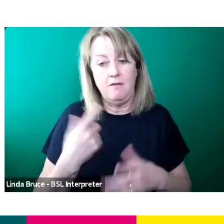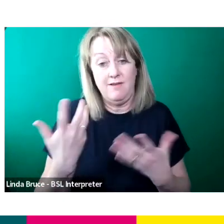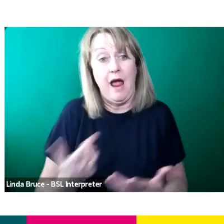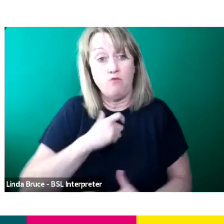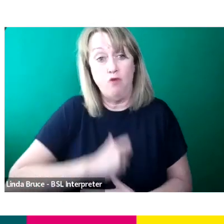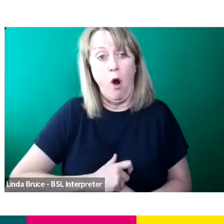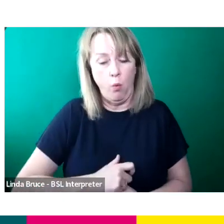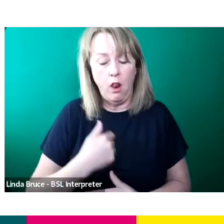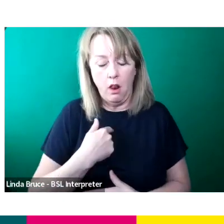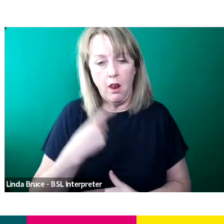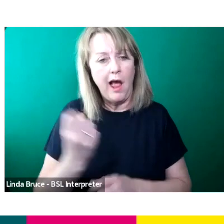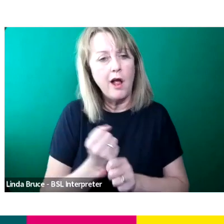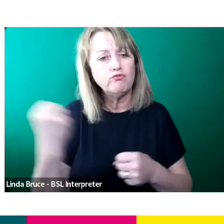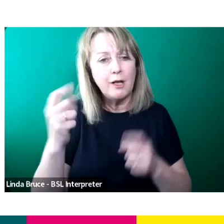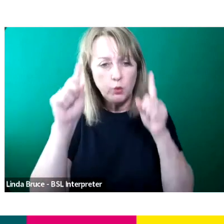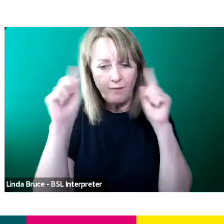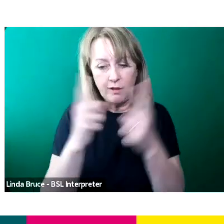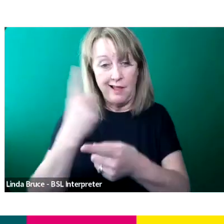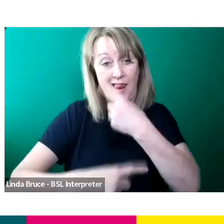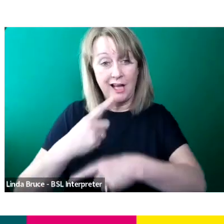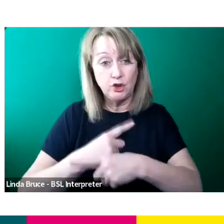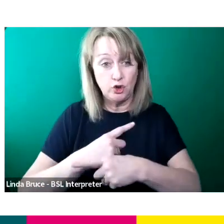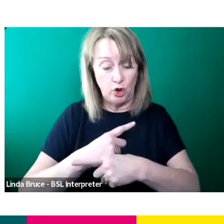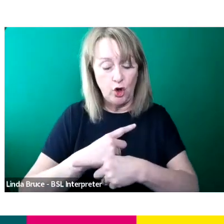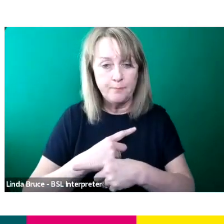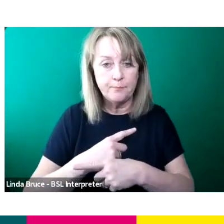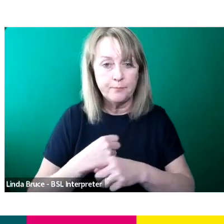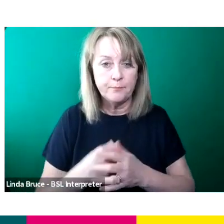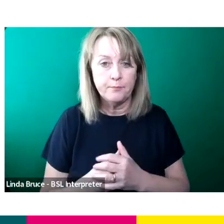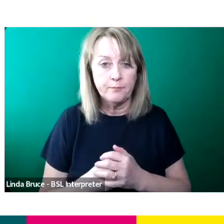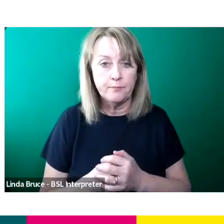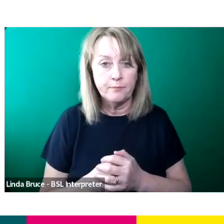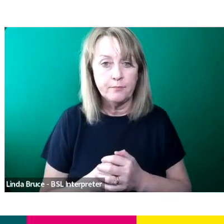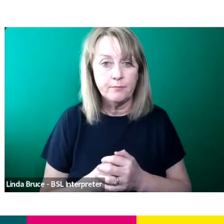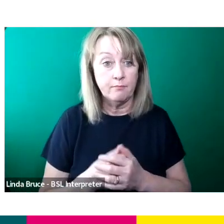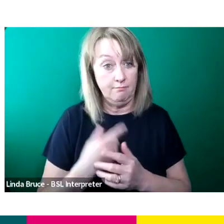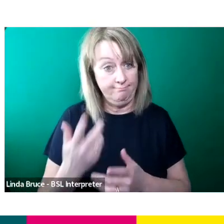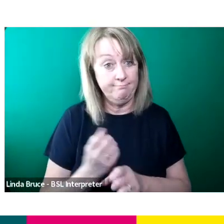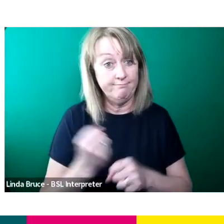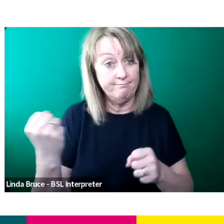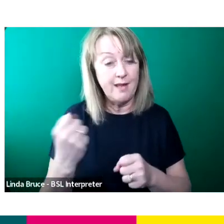So I graduated university last year and I got a degree in media, film and tv.